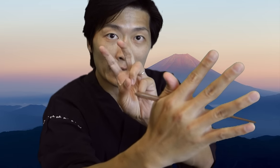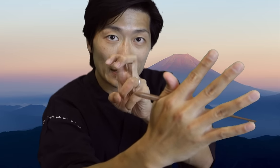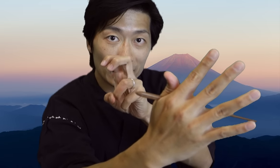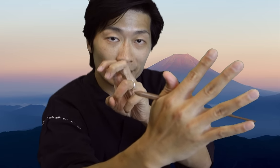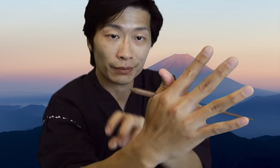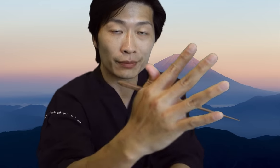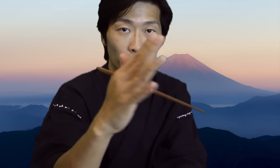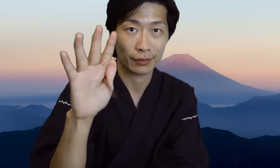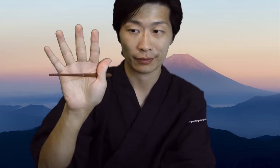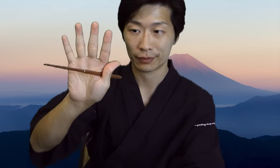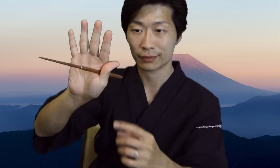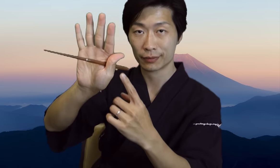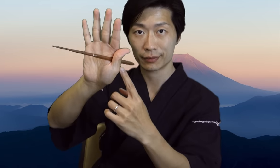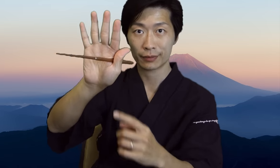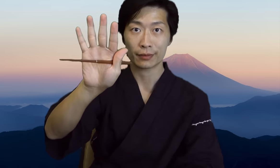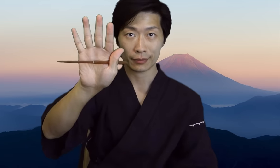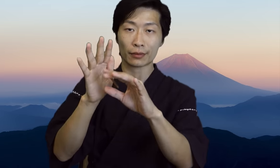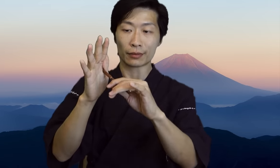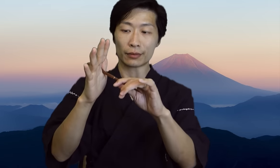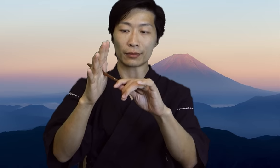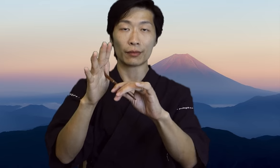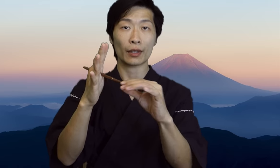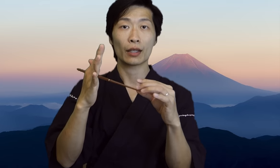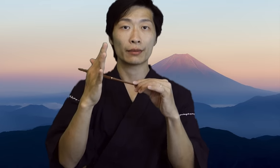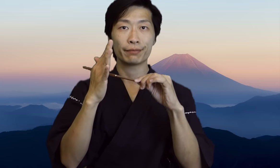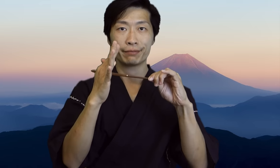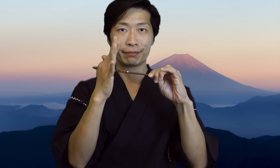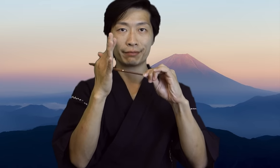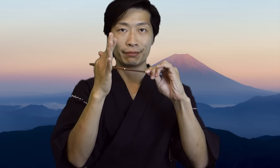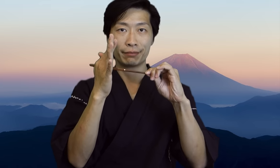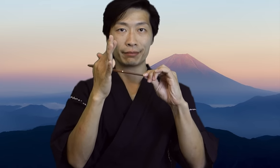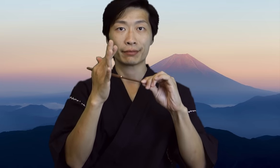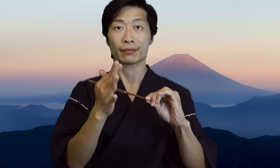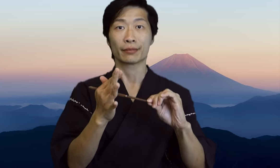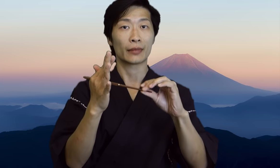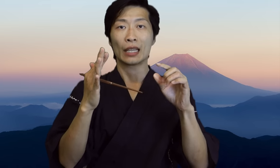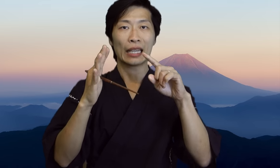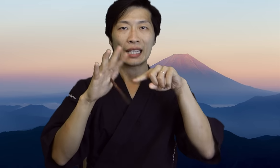Now make sure you can't pull